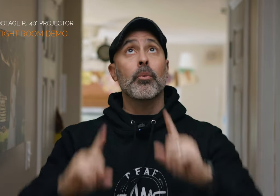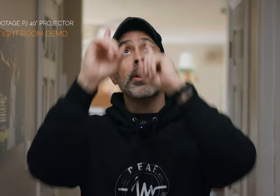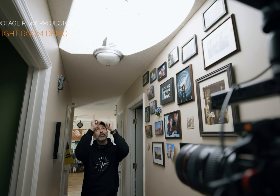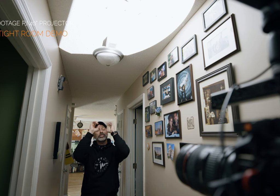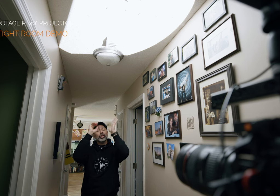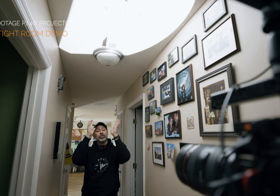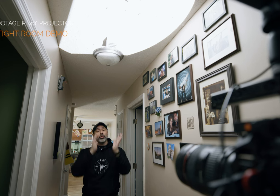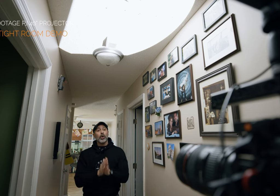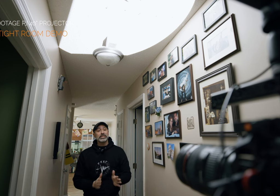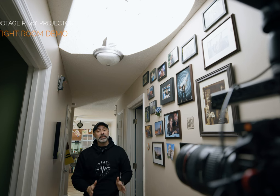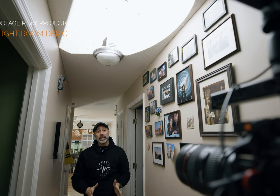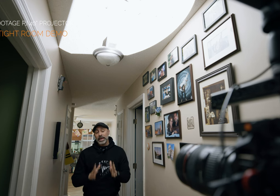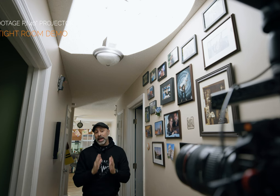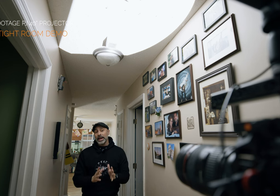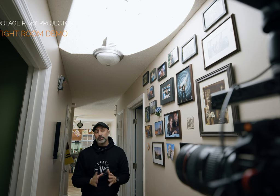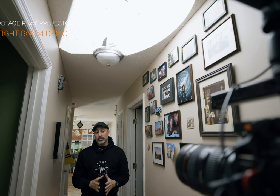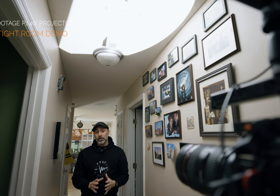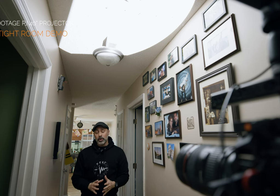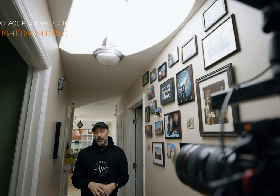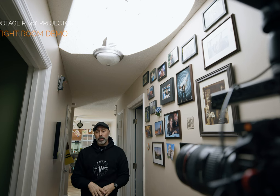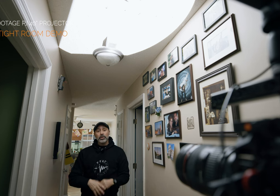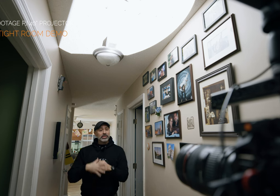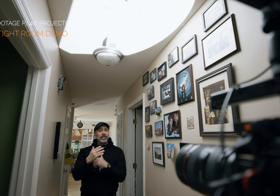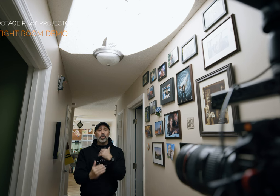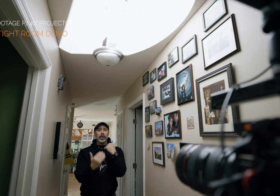wanted to be just on the white ceiling and I was able to do it but let's say you don't want to go